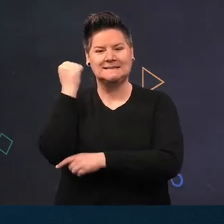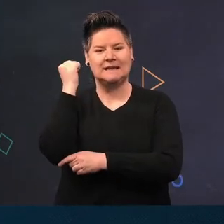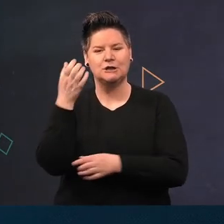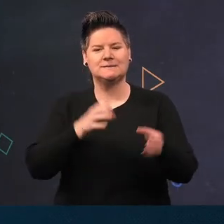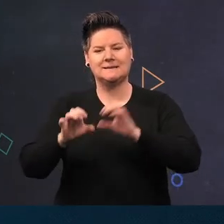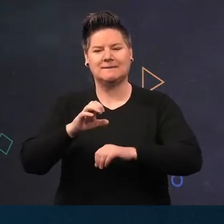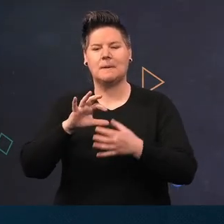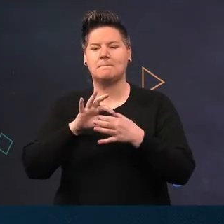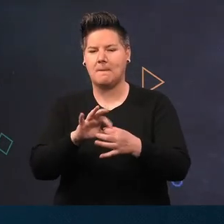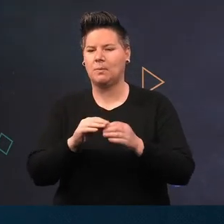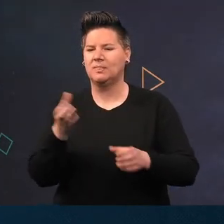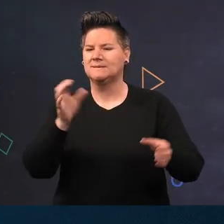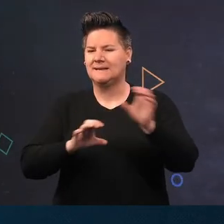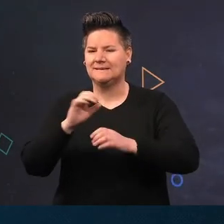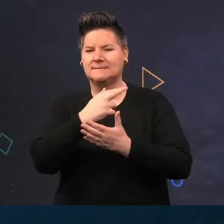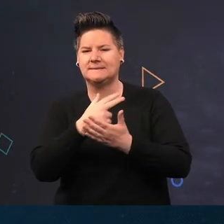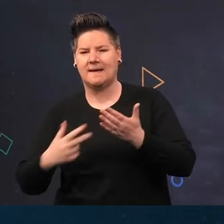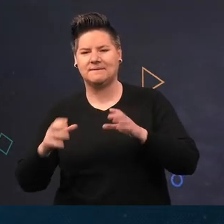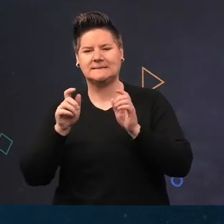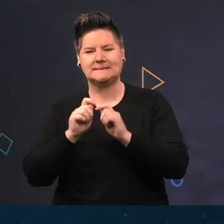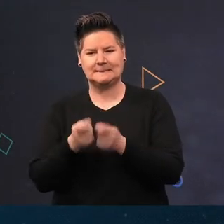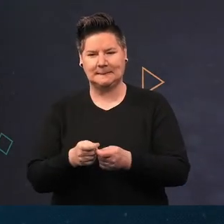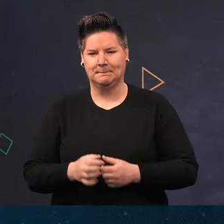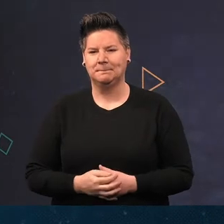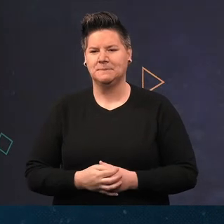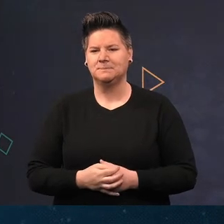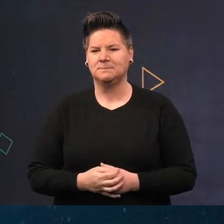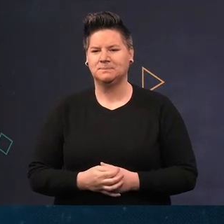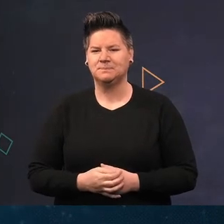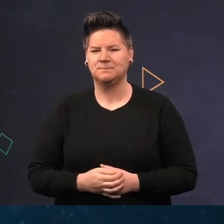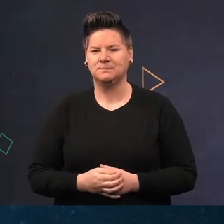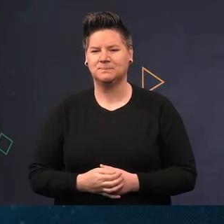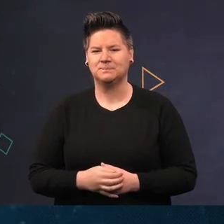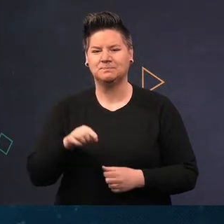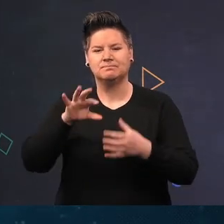and Assessment team of DAERA's Marine Division. I'm also a member of the scientific diving team